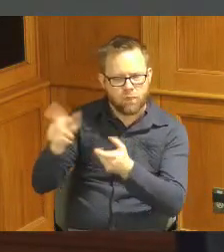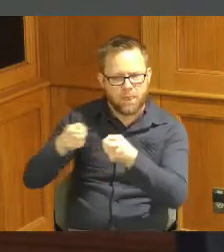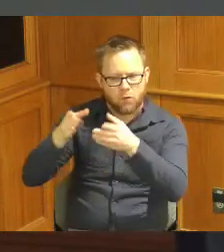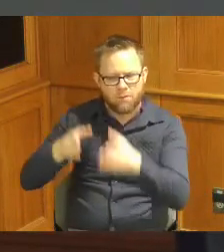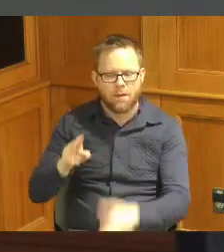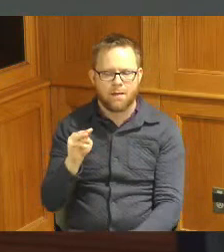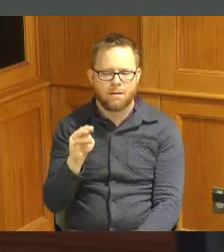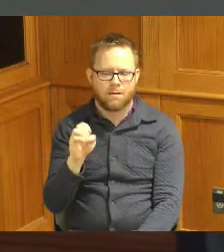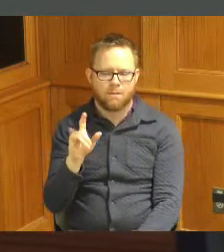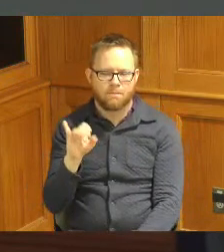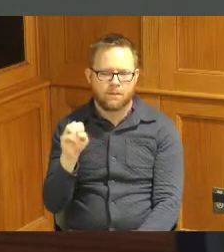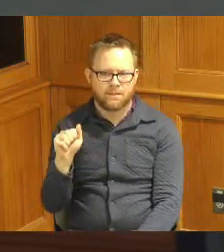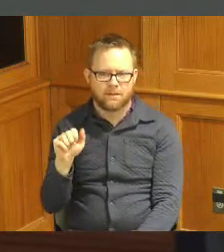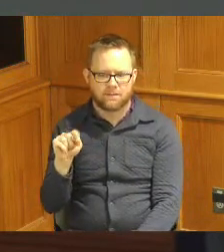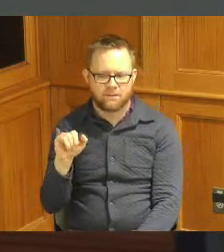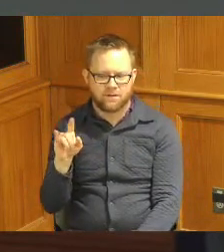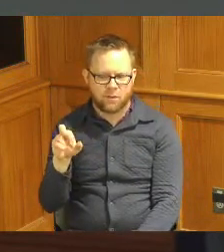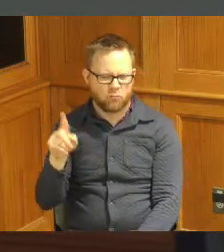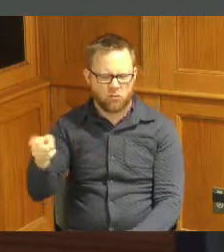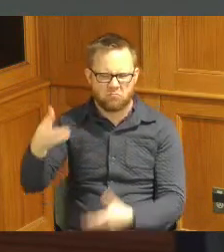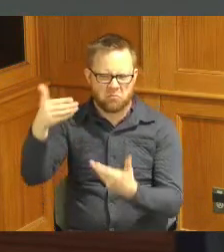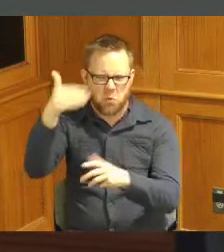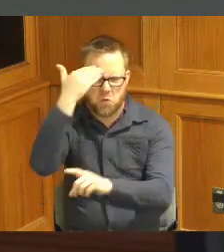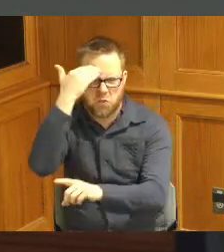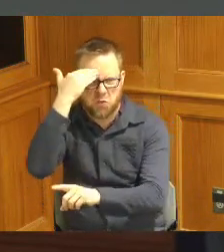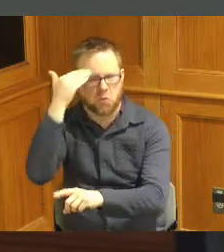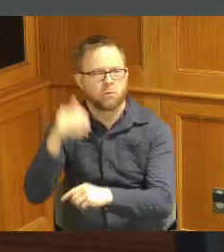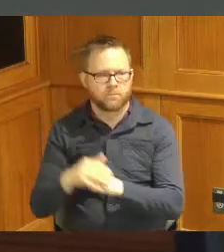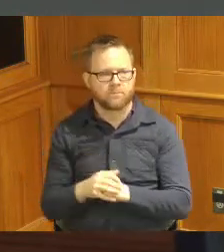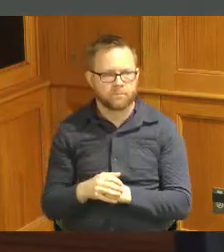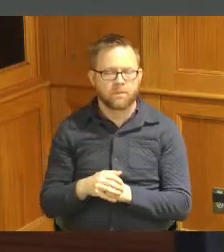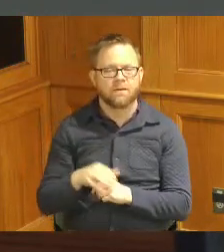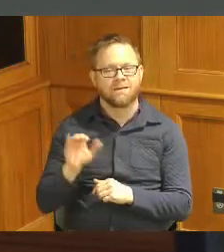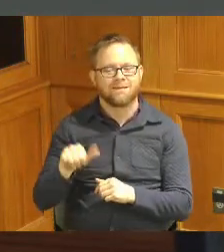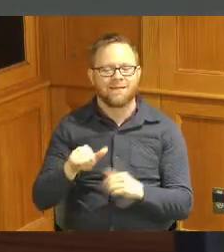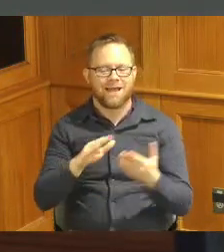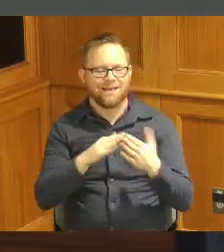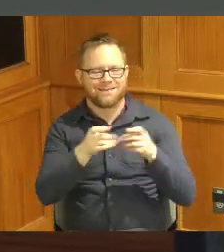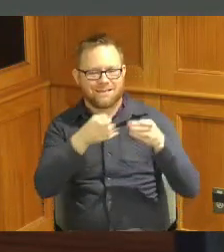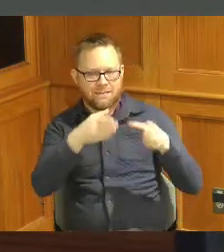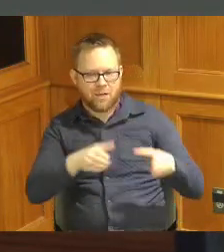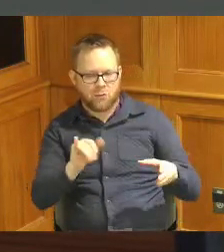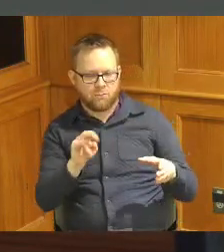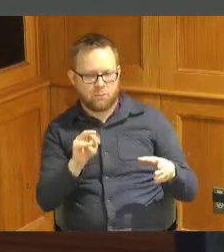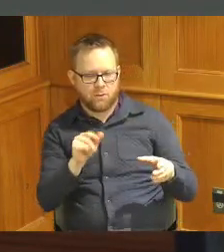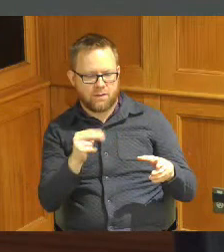was aware of it she indicated that Deanie Manessi the City Manager for Indian Hill had sat down with